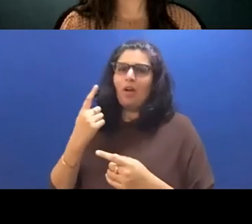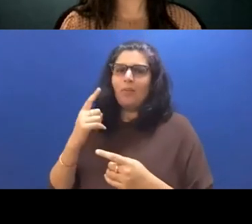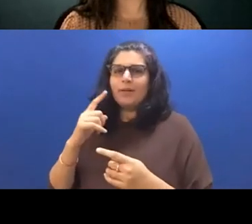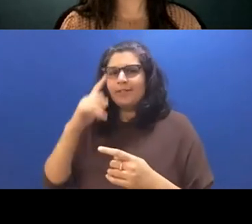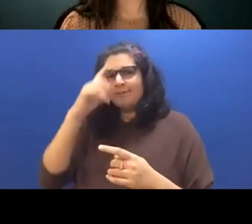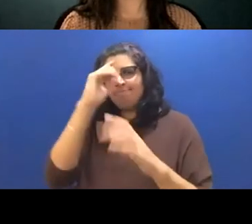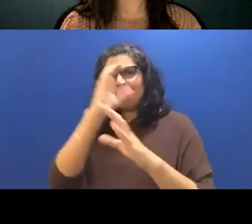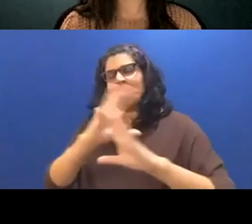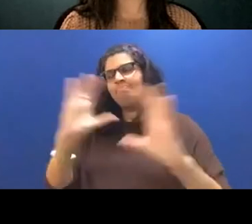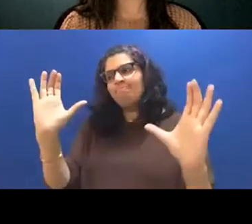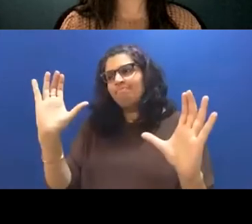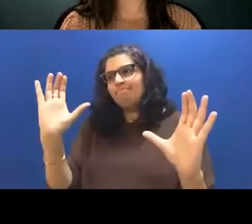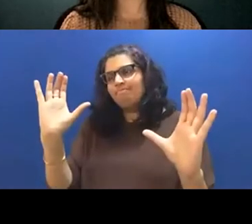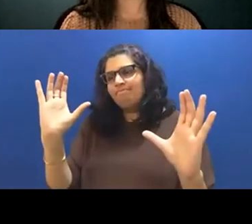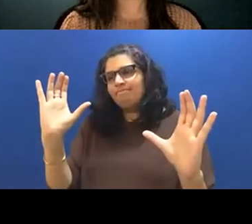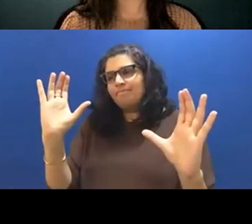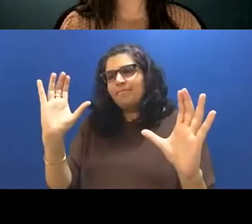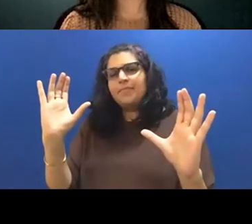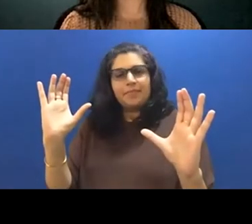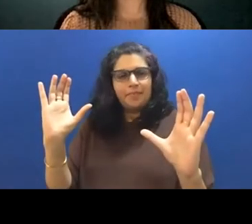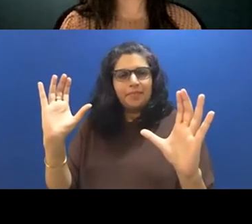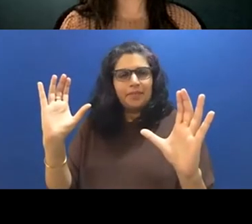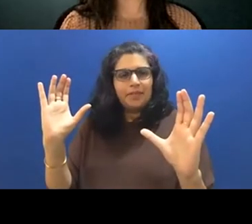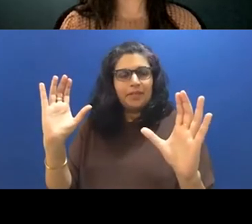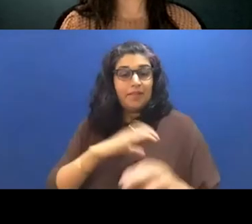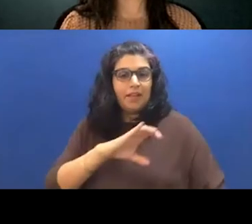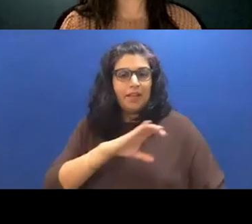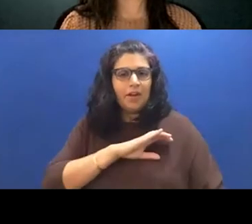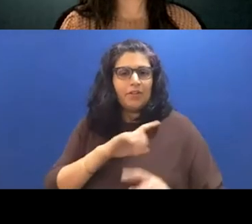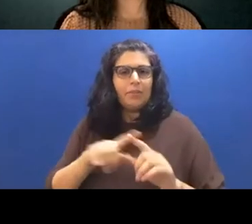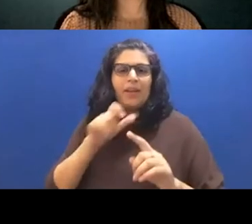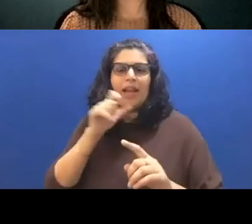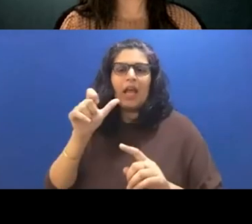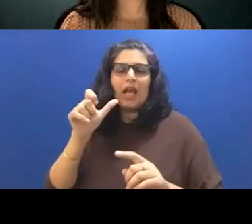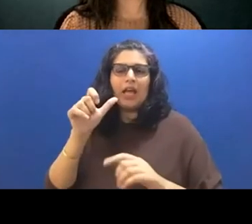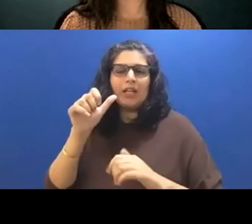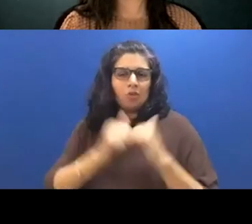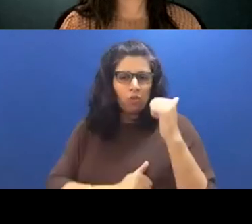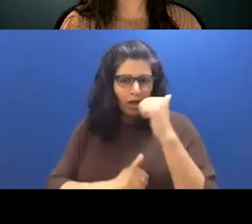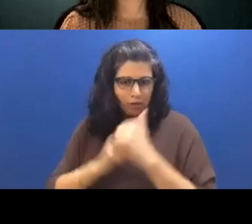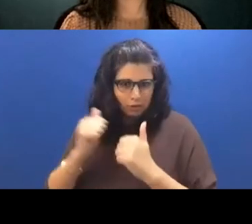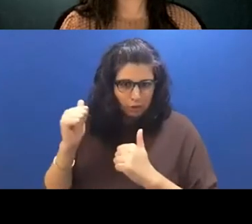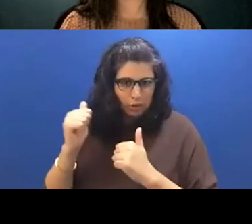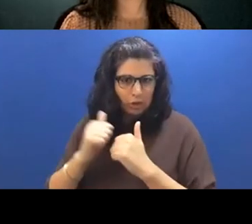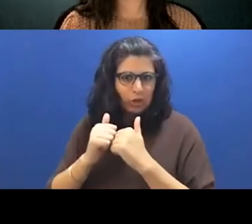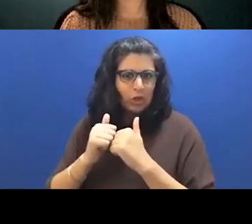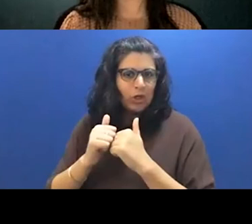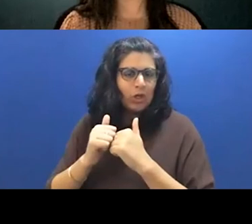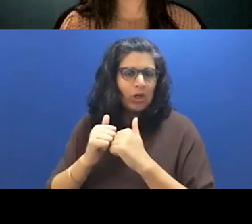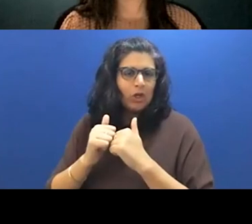of you know, of character but not as structure. So I always had a clear vision of wanting